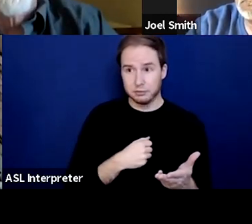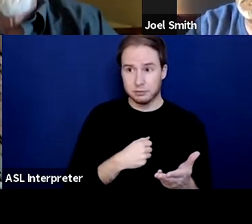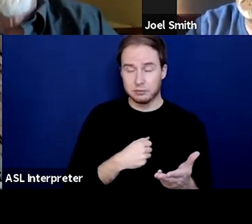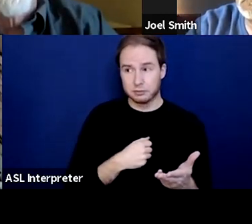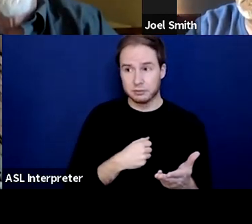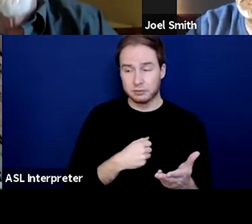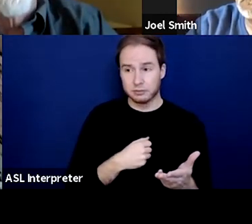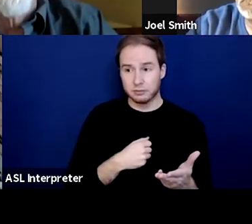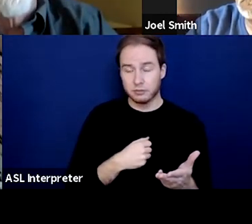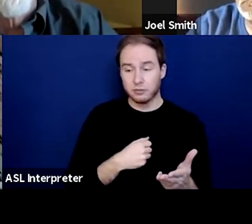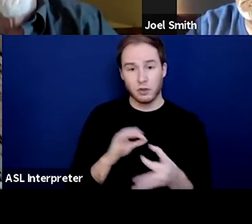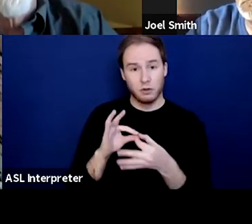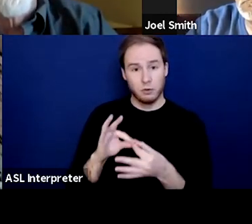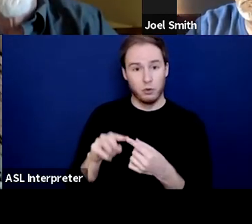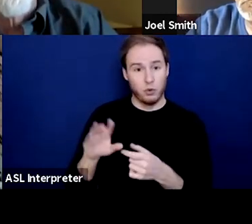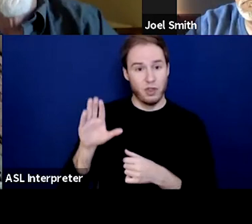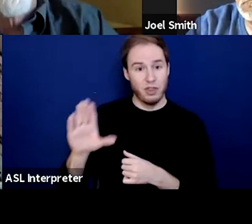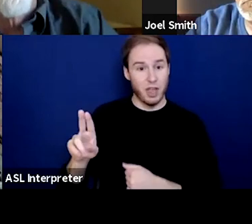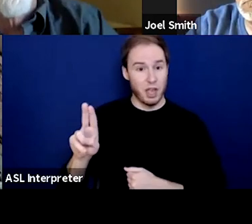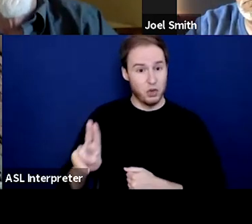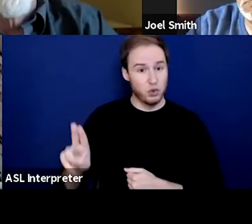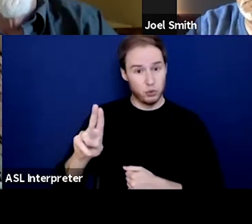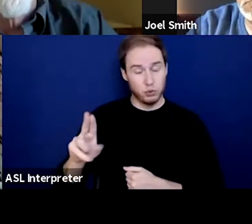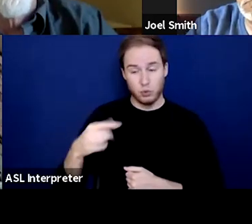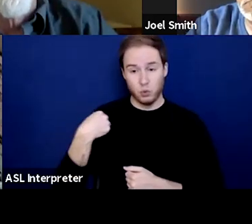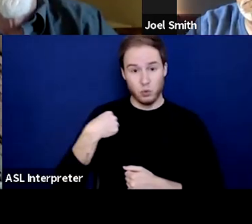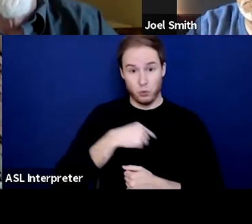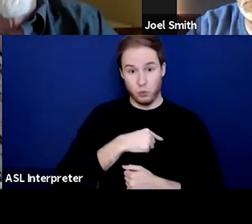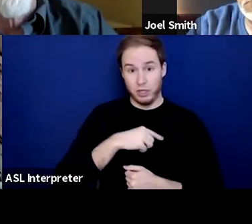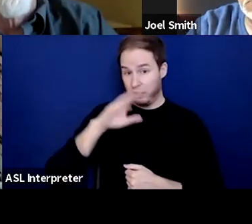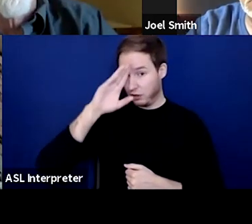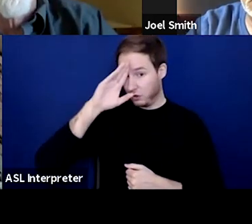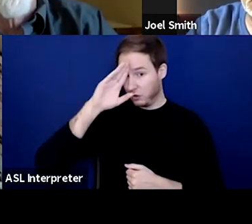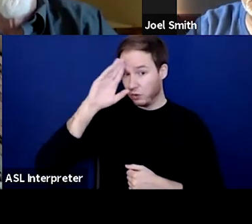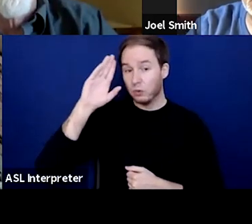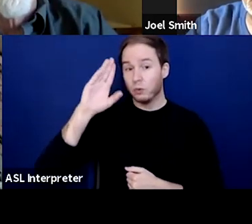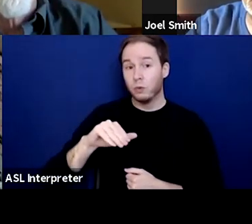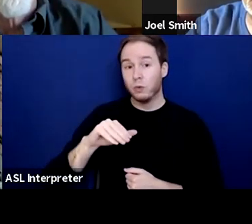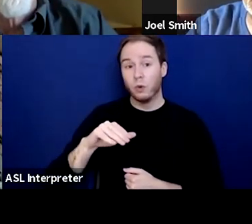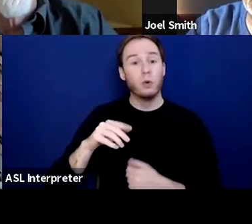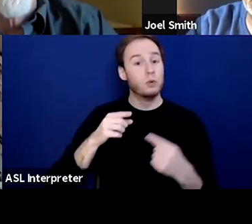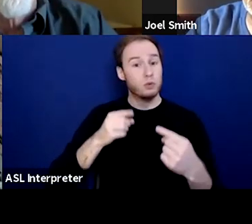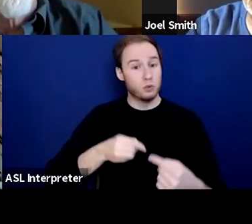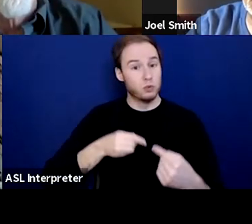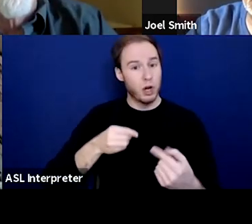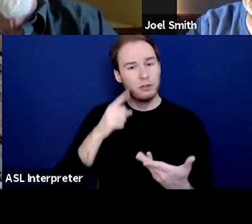is we know that the struggle for, particularly for folks who have opioid use disorder,